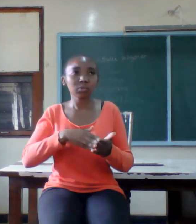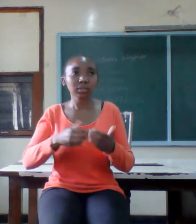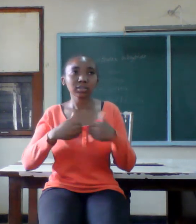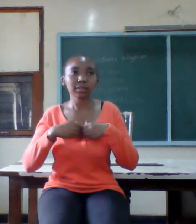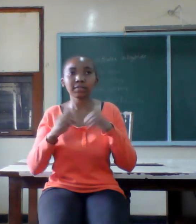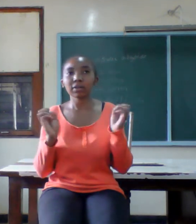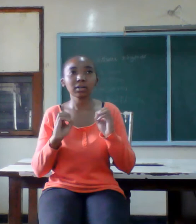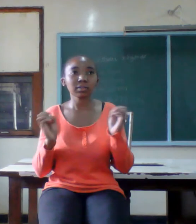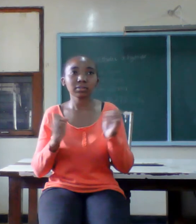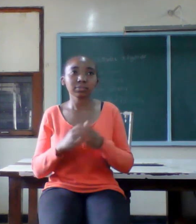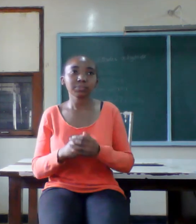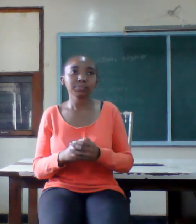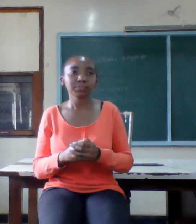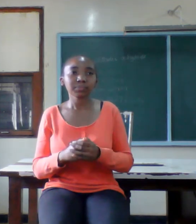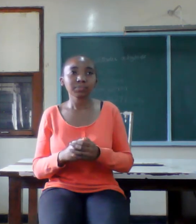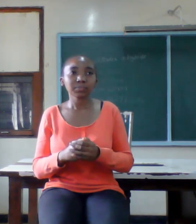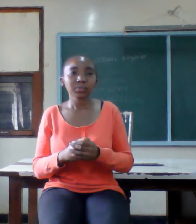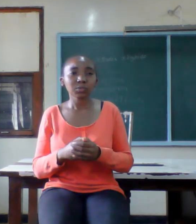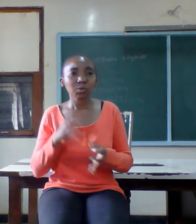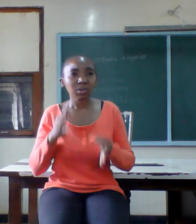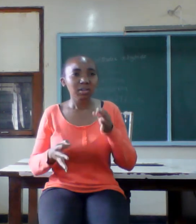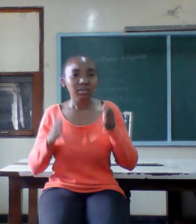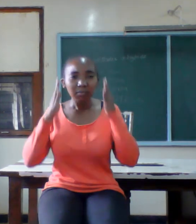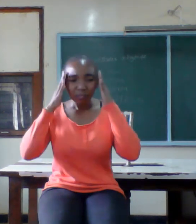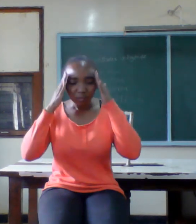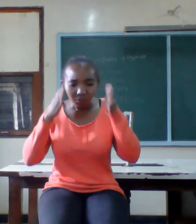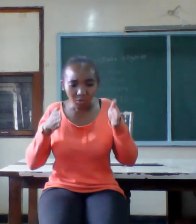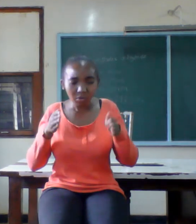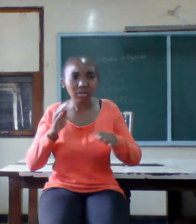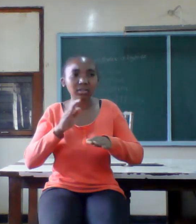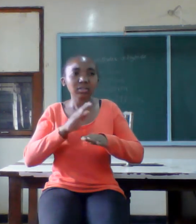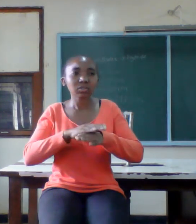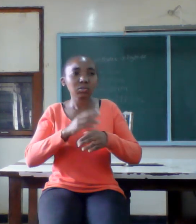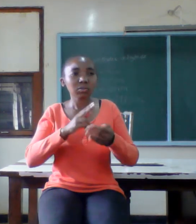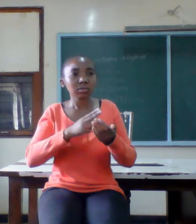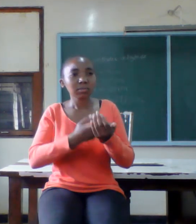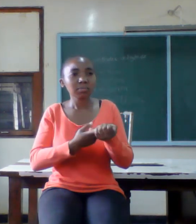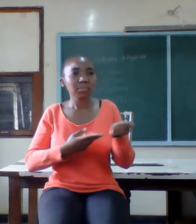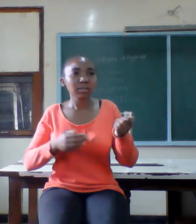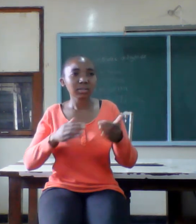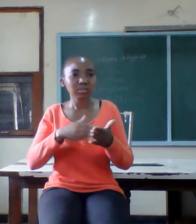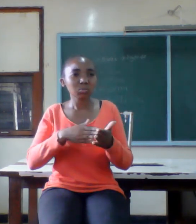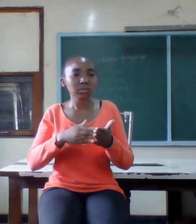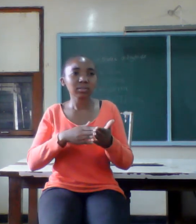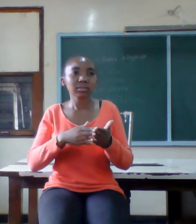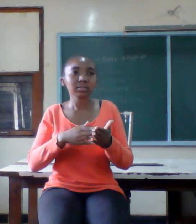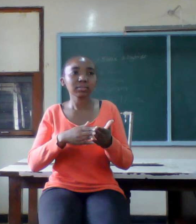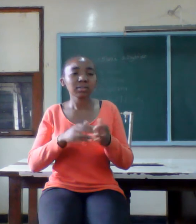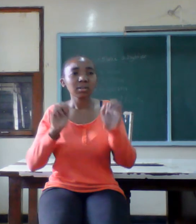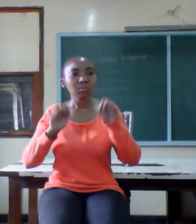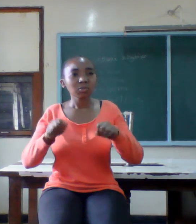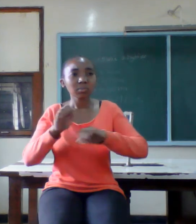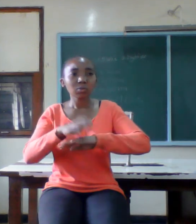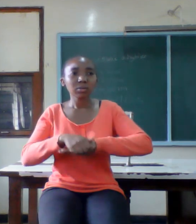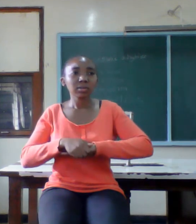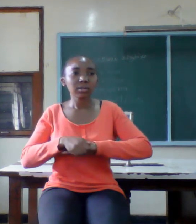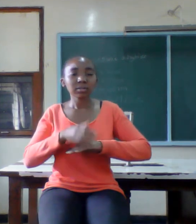so if you focus on your spouse weakness you can't get the best out of his strength train secret too